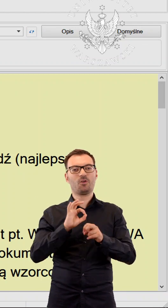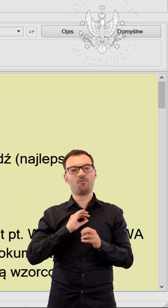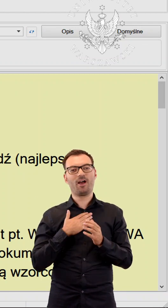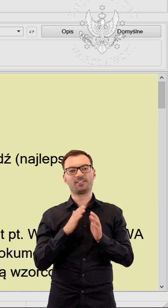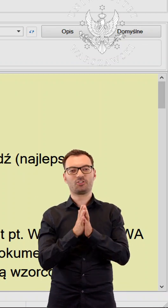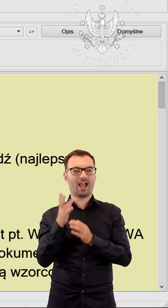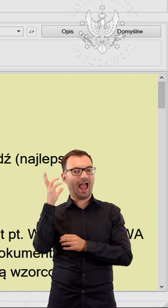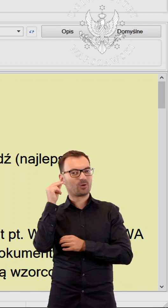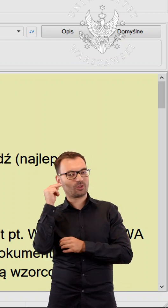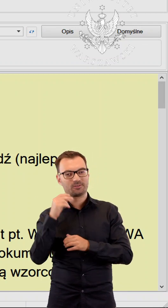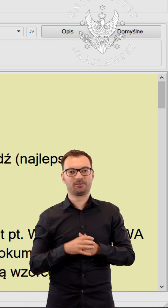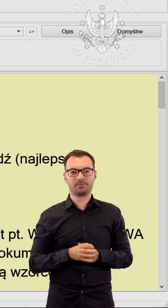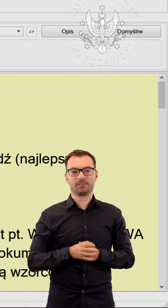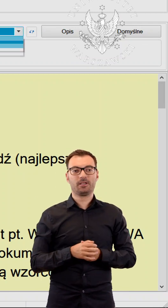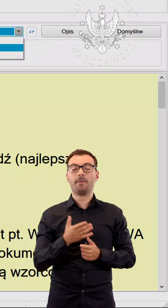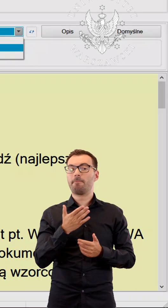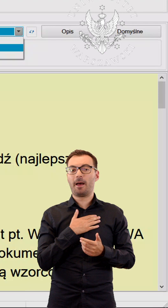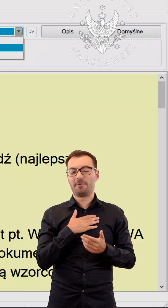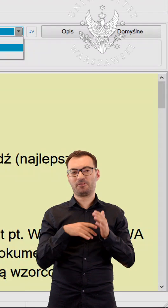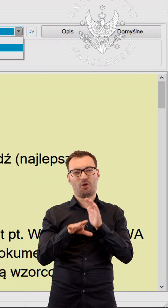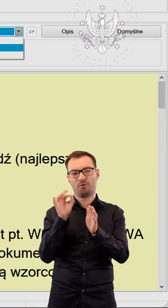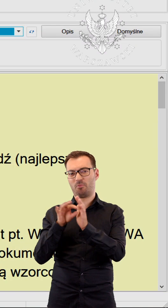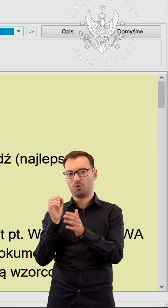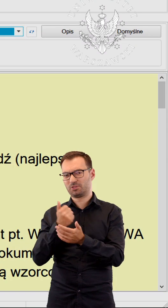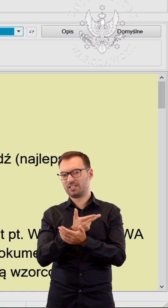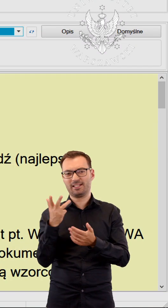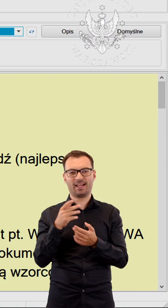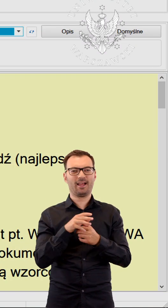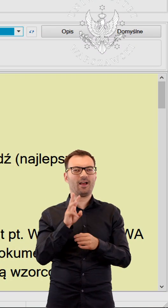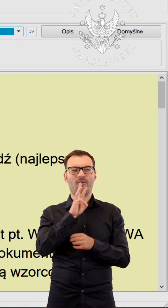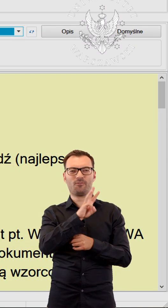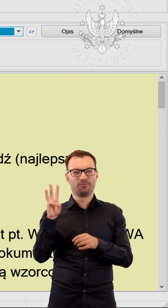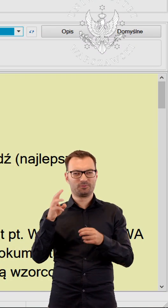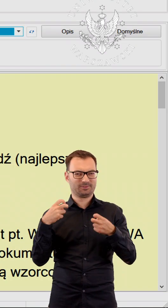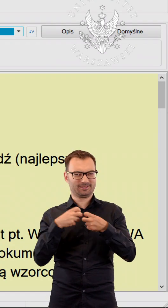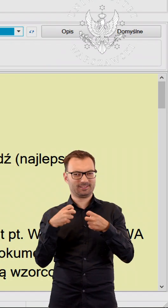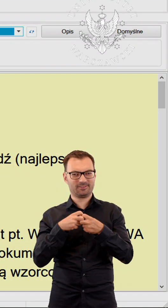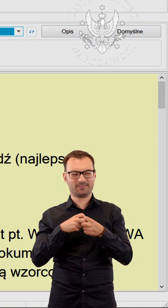For this, we can select one of the online speech-to-text services,